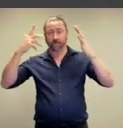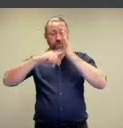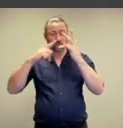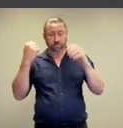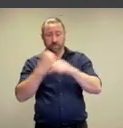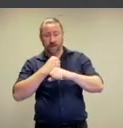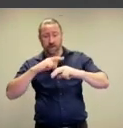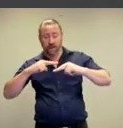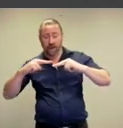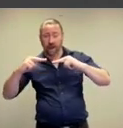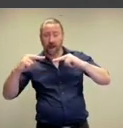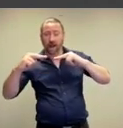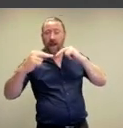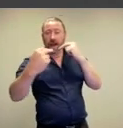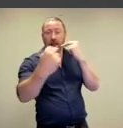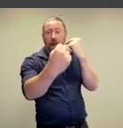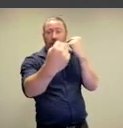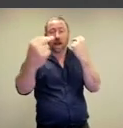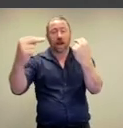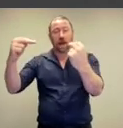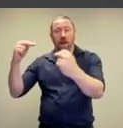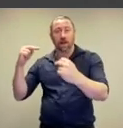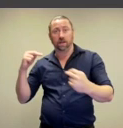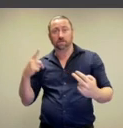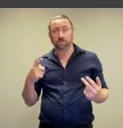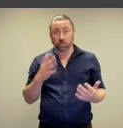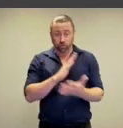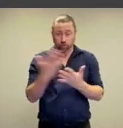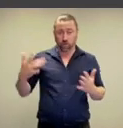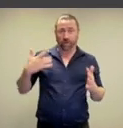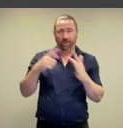their clothes